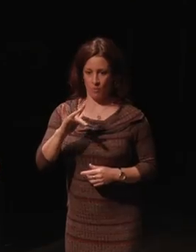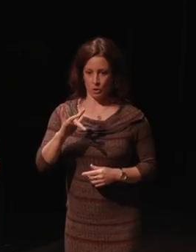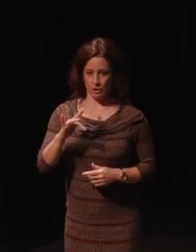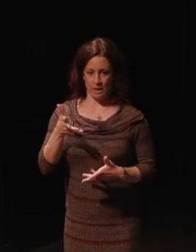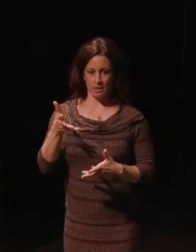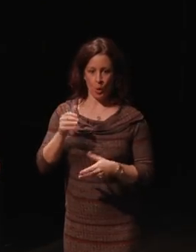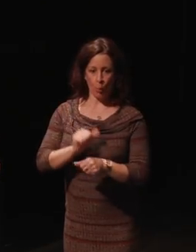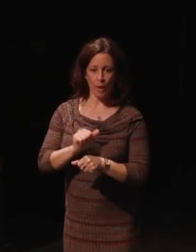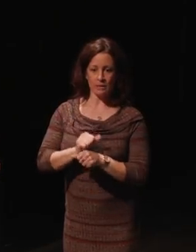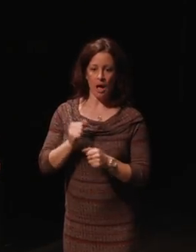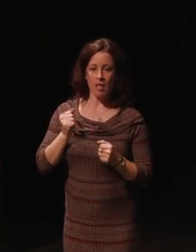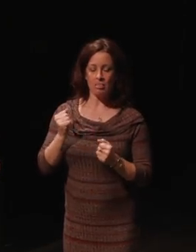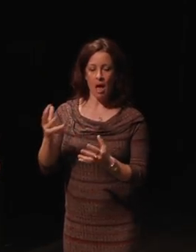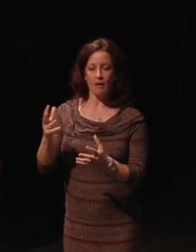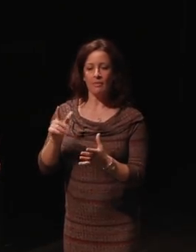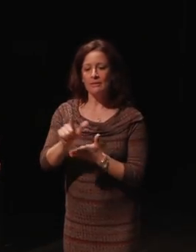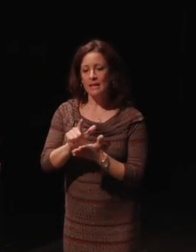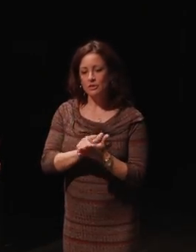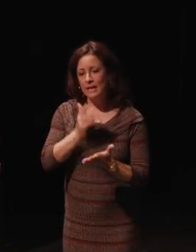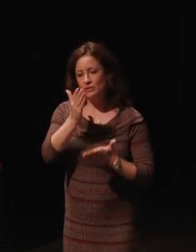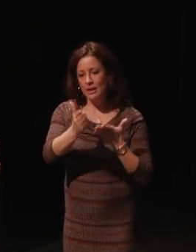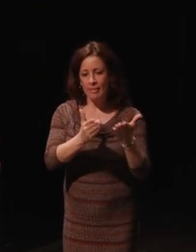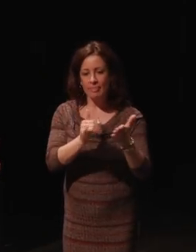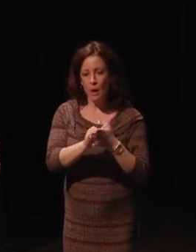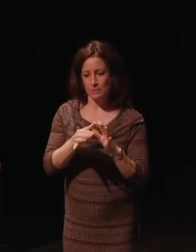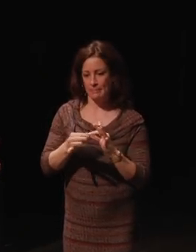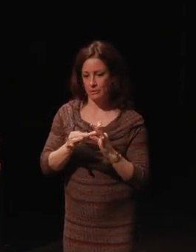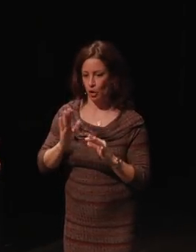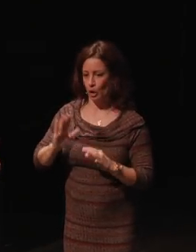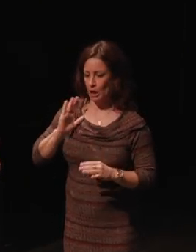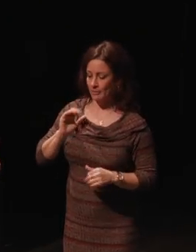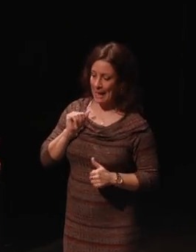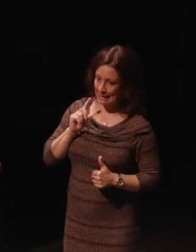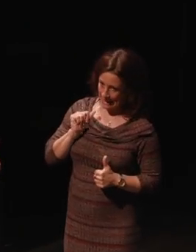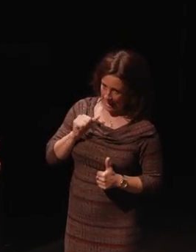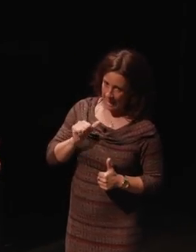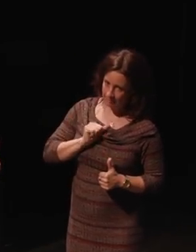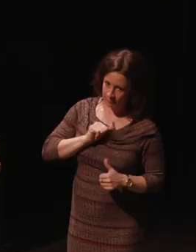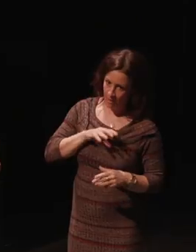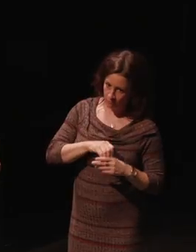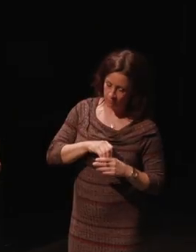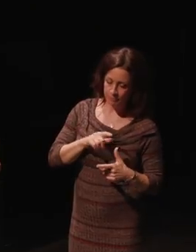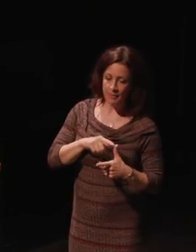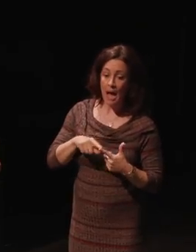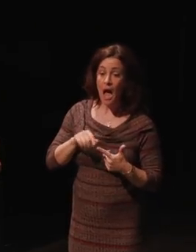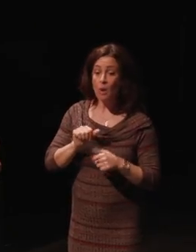the legislation that was mentioned earlier the ADA, I worked on the closed captioning bills,